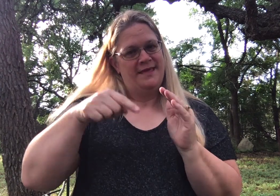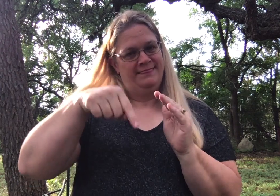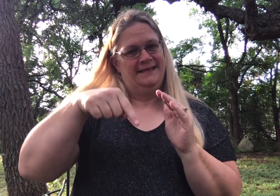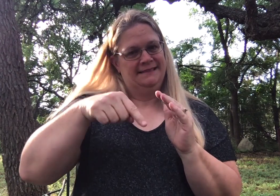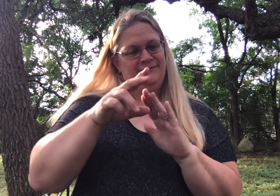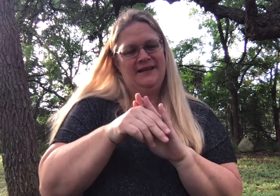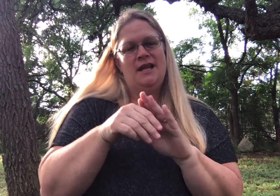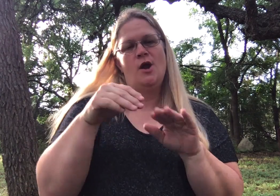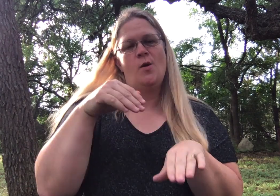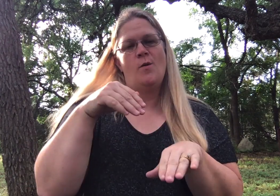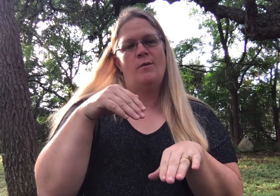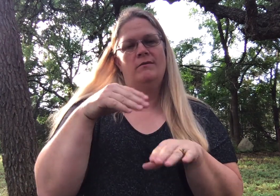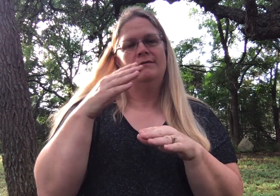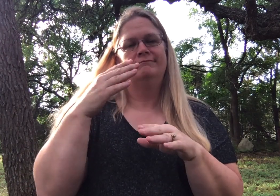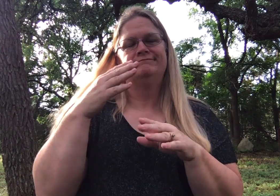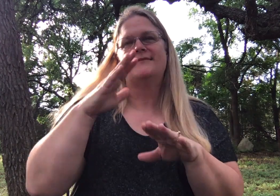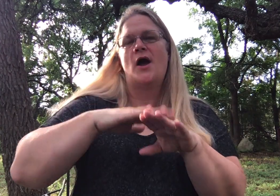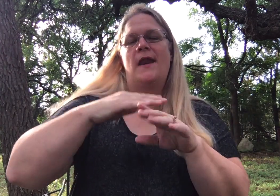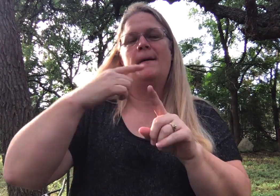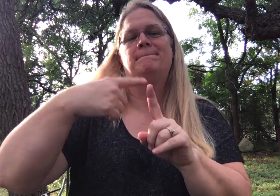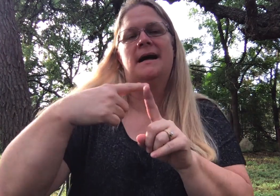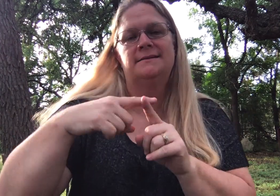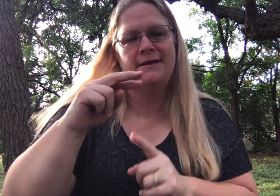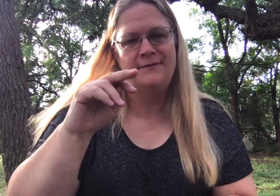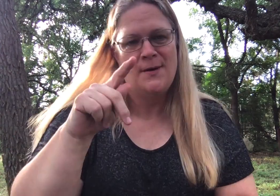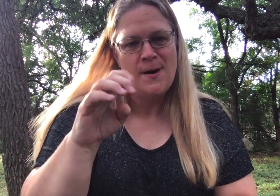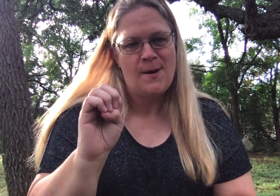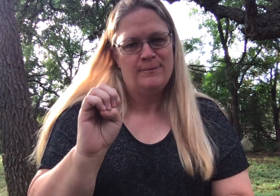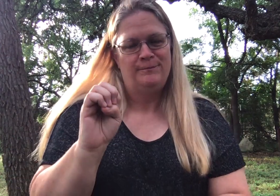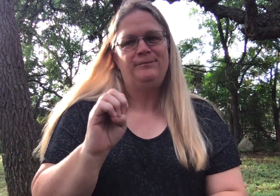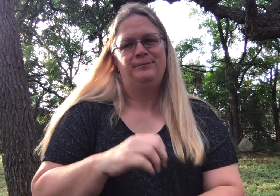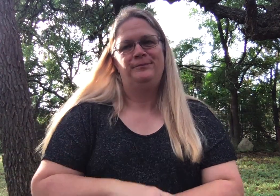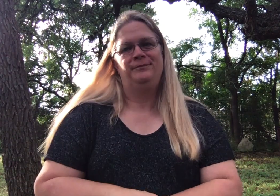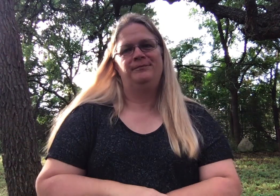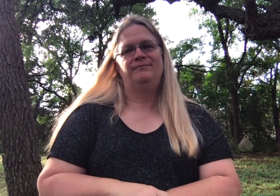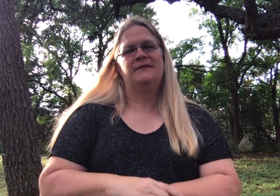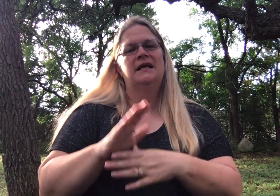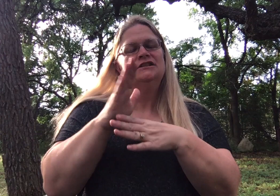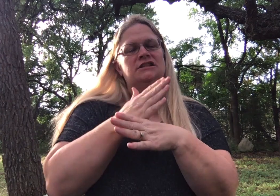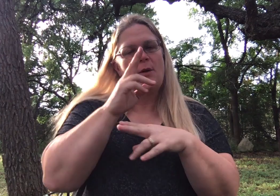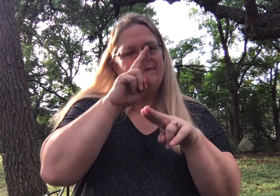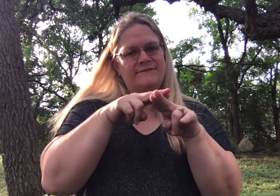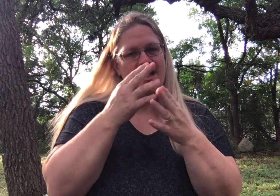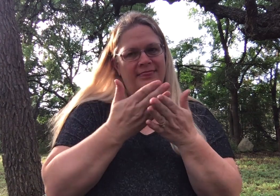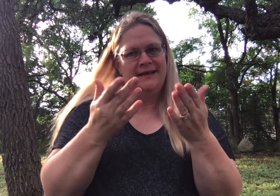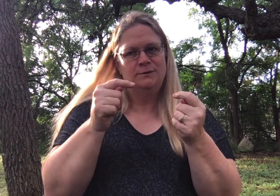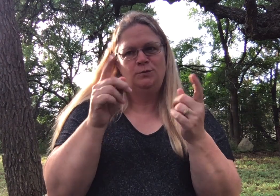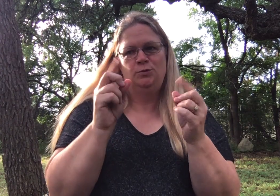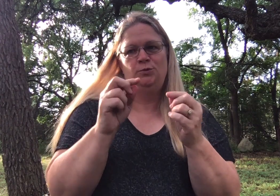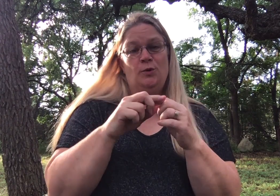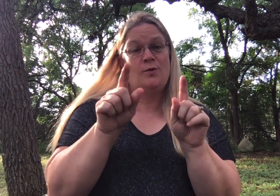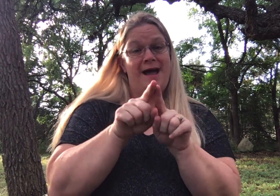I wanted to end this video on a positive note and share some fun things that you can do